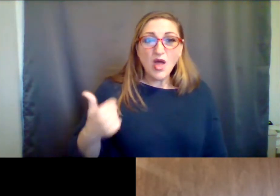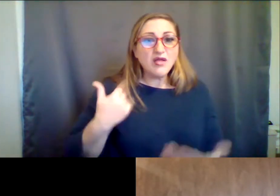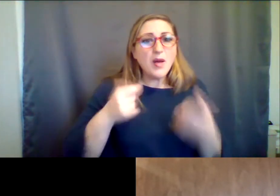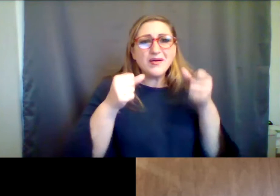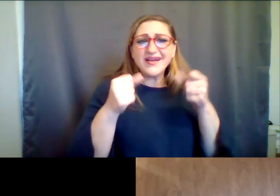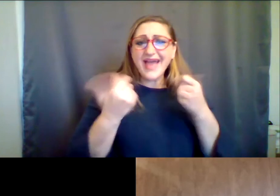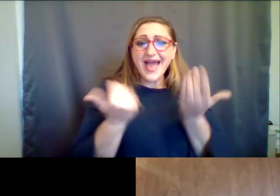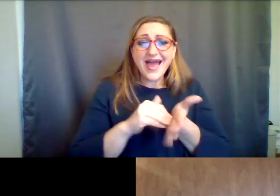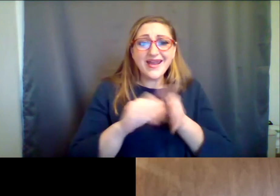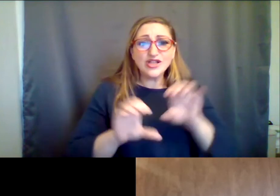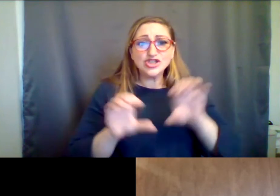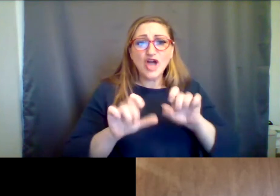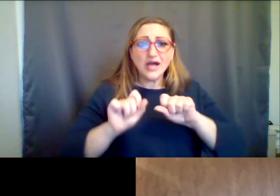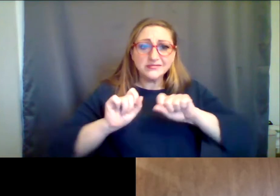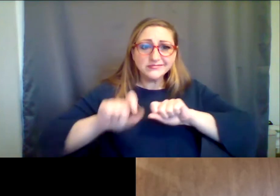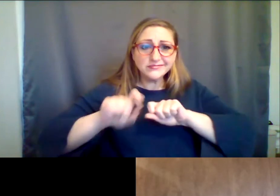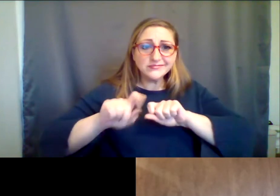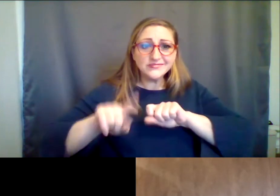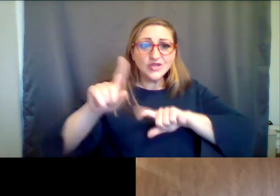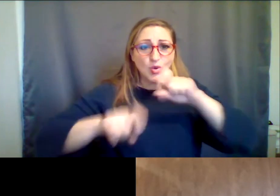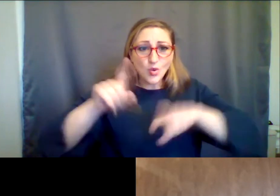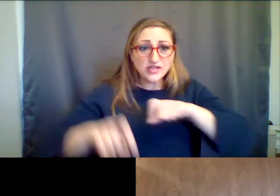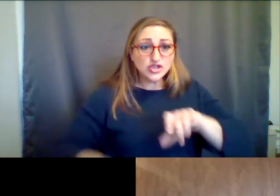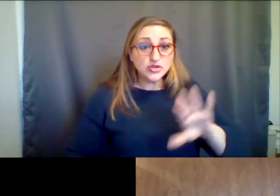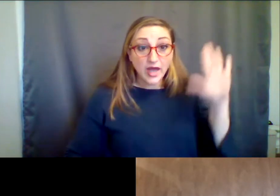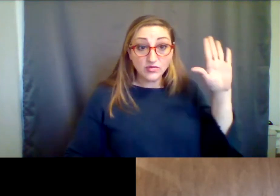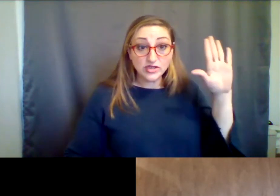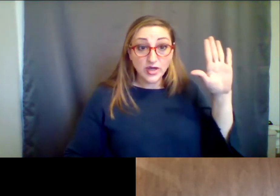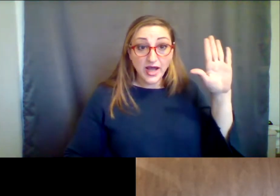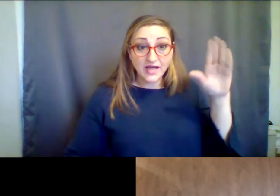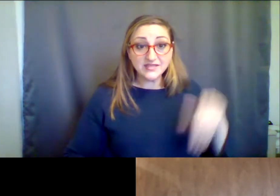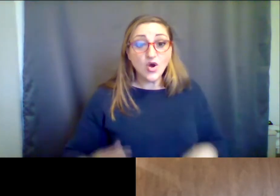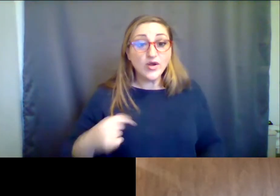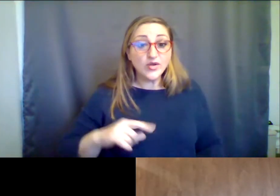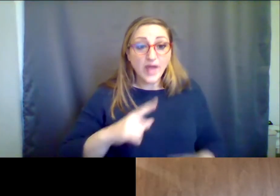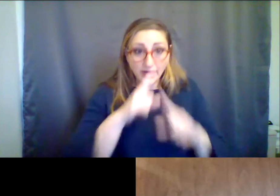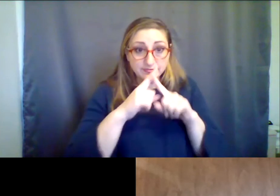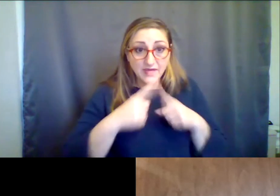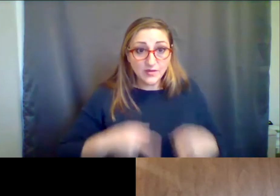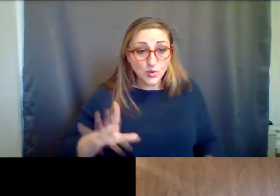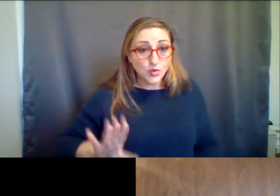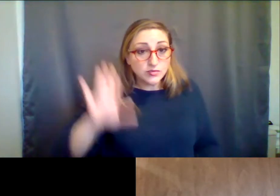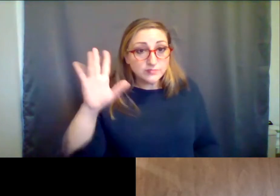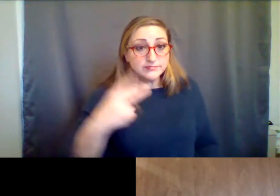in the chat. You can raise your hand or just raise your voice.